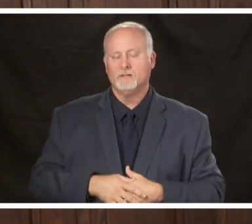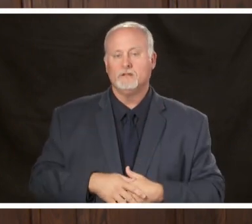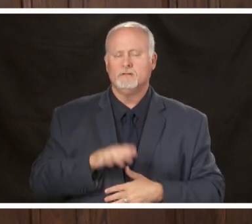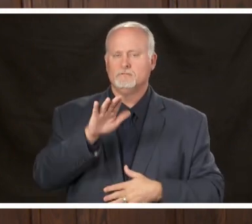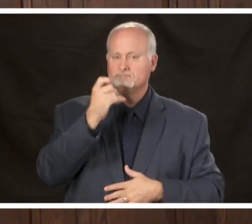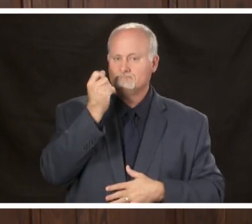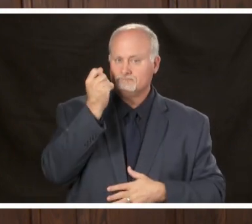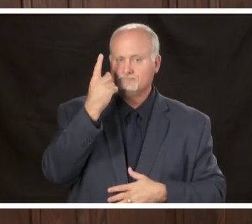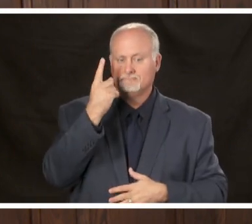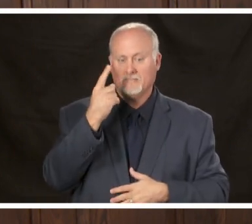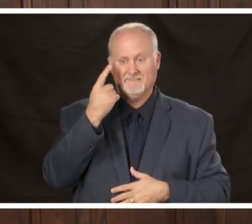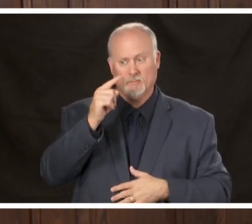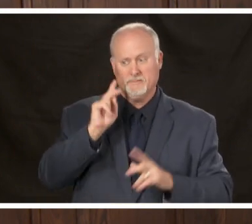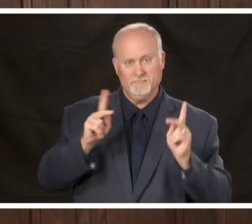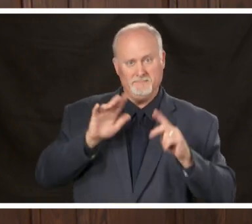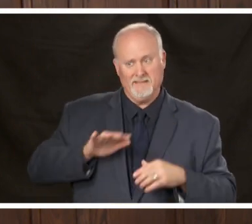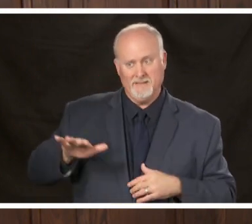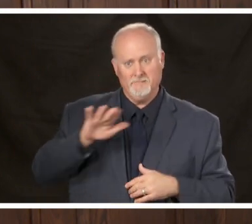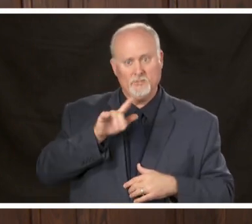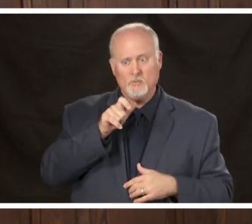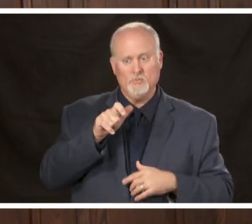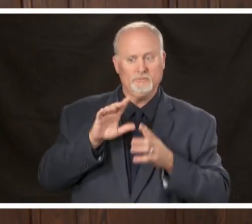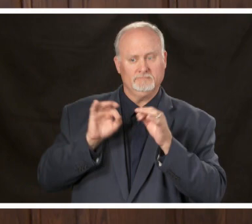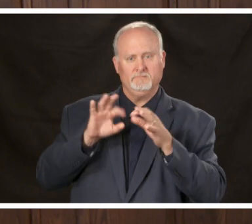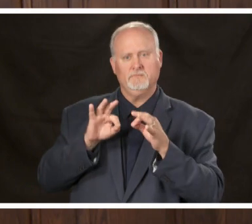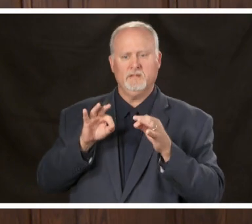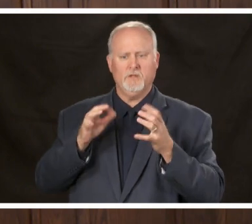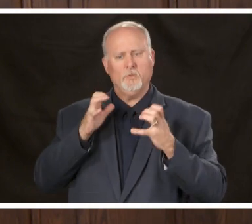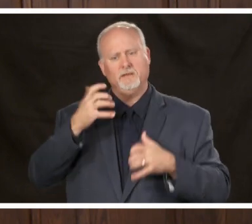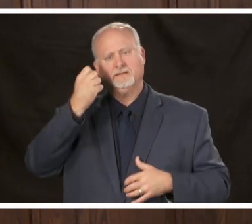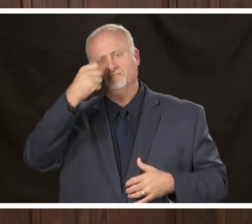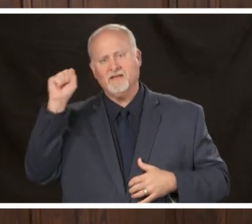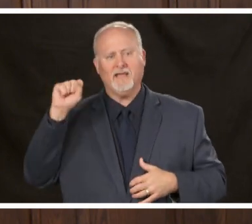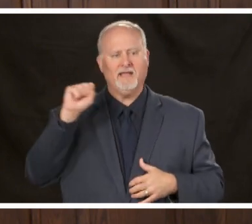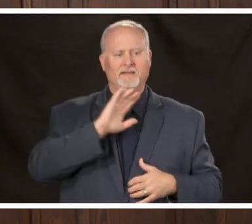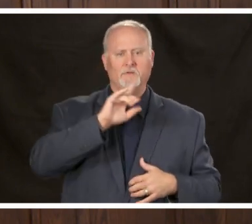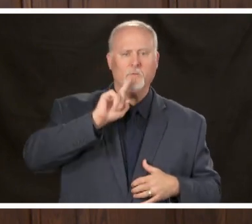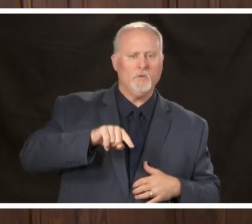for the people that are vocally saying they want to defy this or defy that not